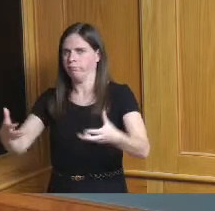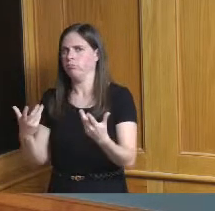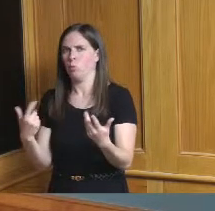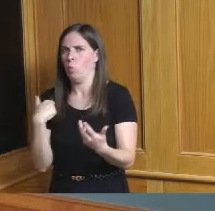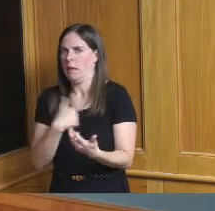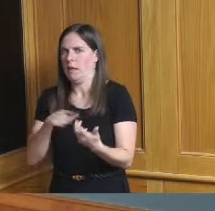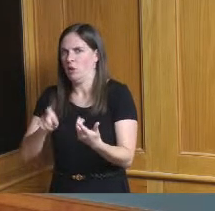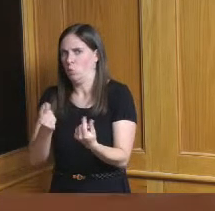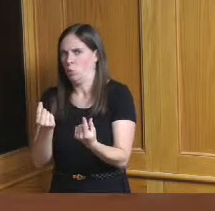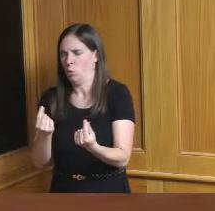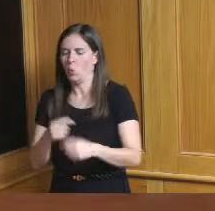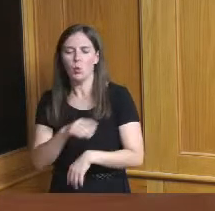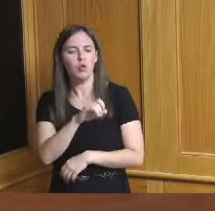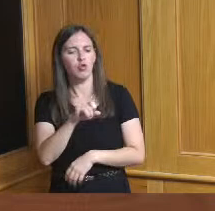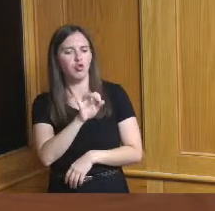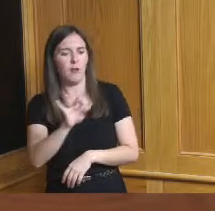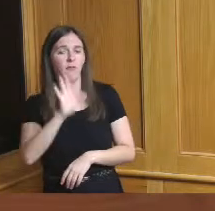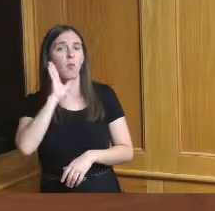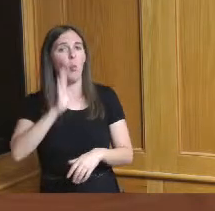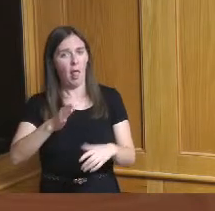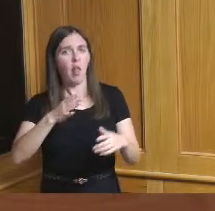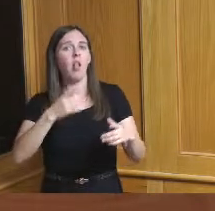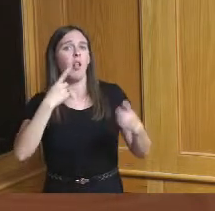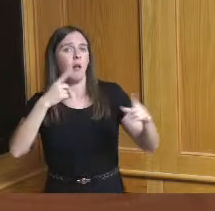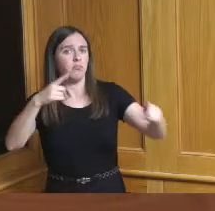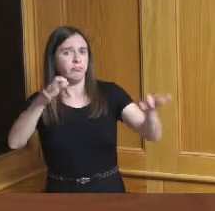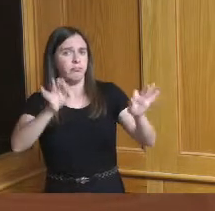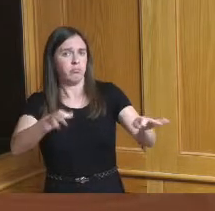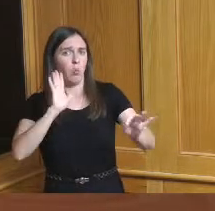Madam President there will be a resolution that will come before the Board on October 7th relating